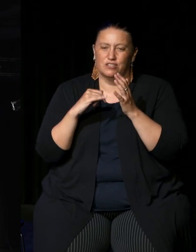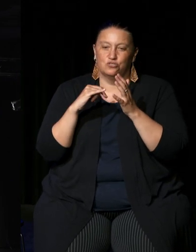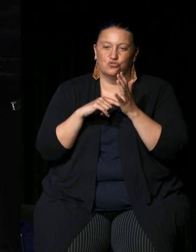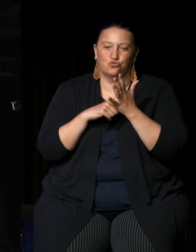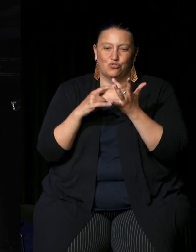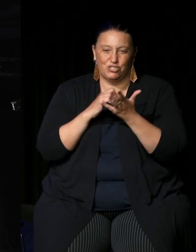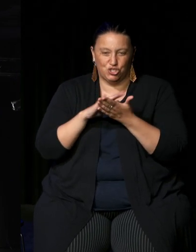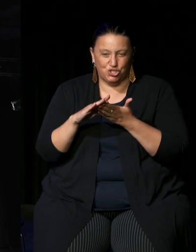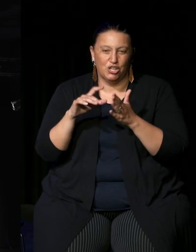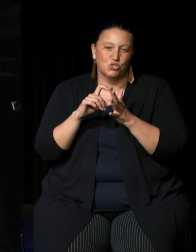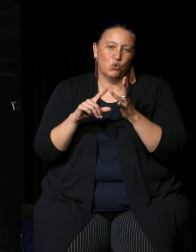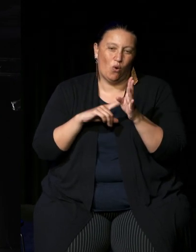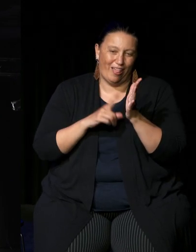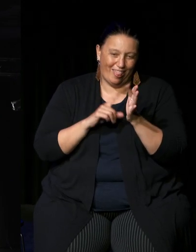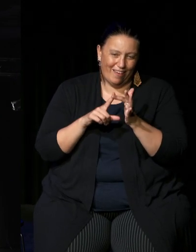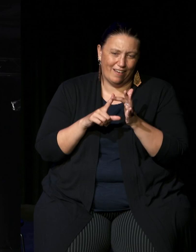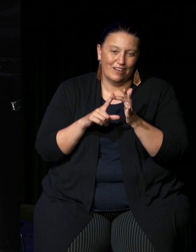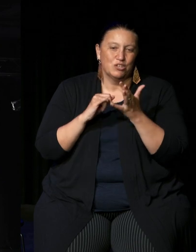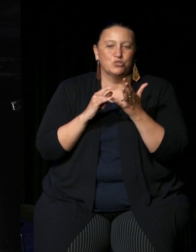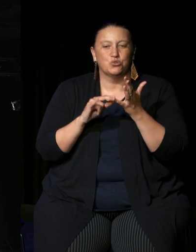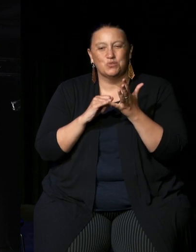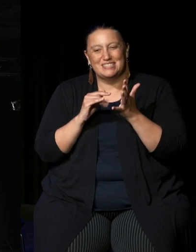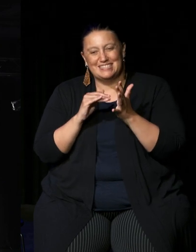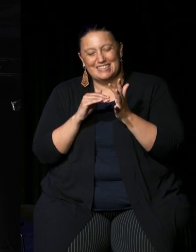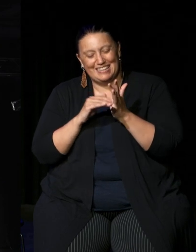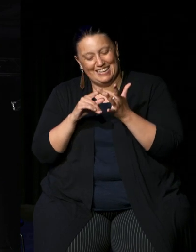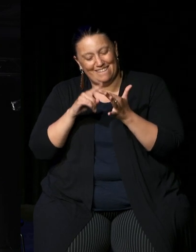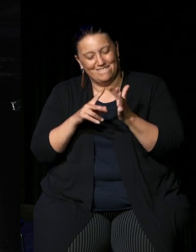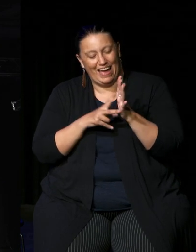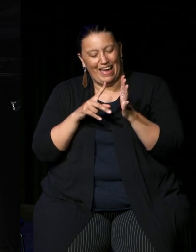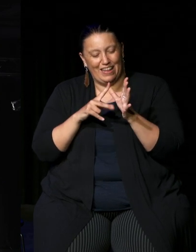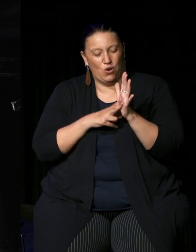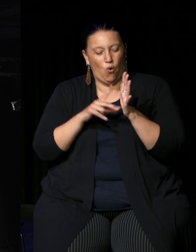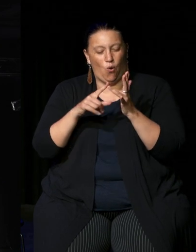Romola Hollywood, Mick Fell is hiding somewhere, there we go not too far up